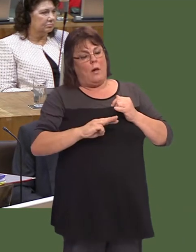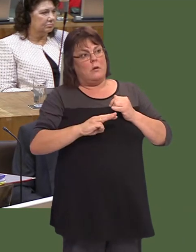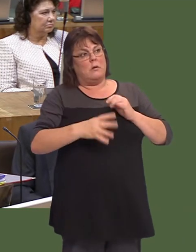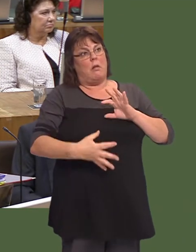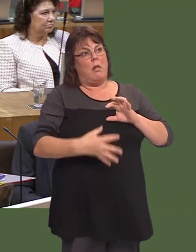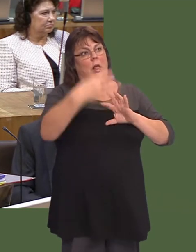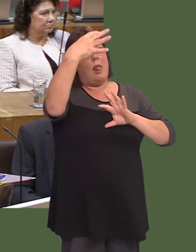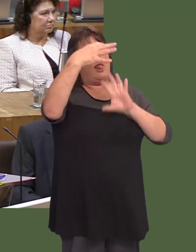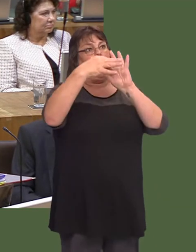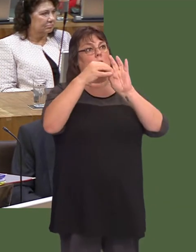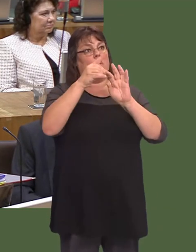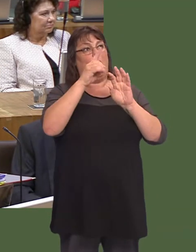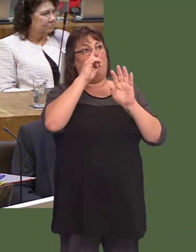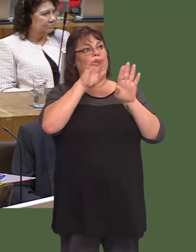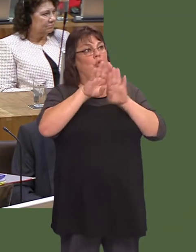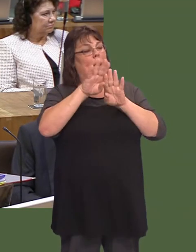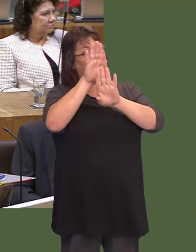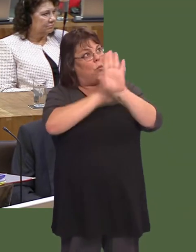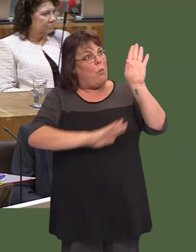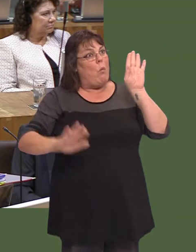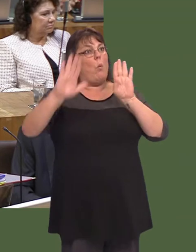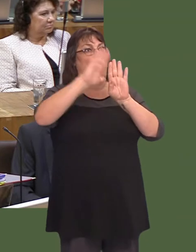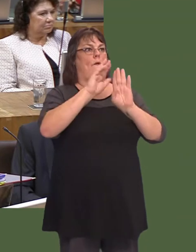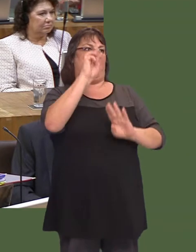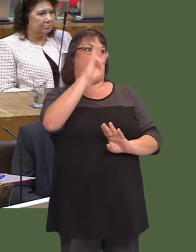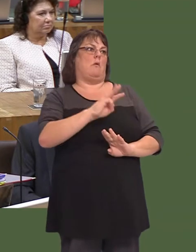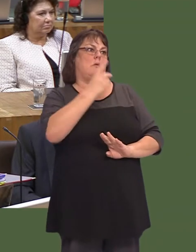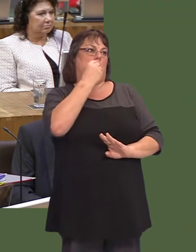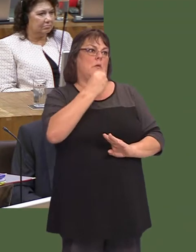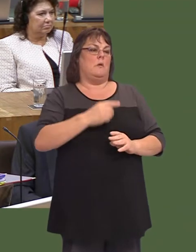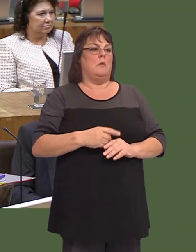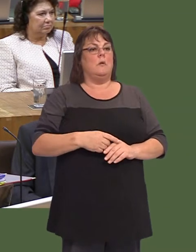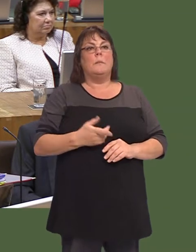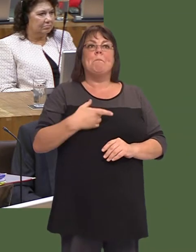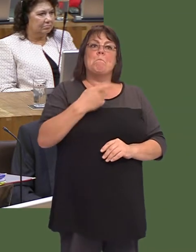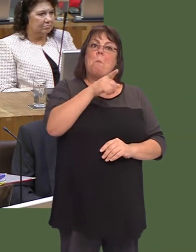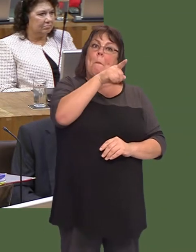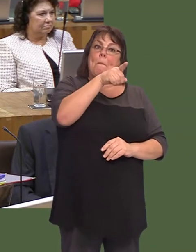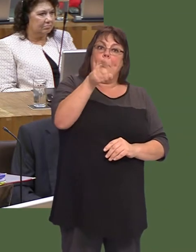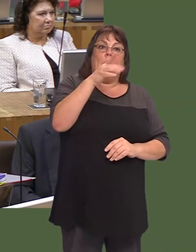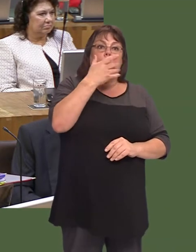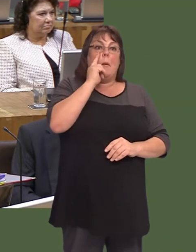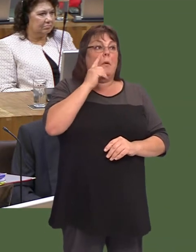Beth syín cyfrif, wrth gwrs, ywír ffaith bod y rheini sydd eisiau cael eu hyfforddi yn gweld bod y safon yn ddigon uchel.